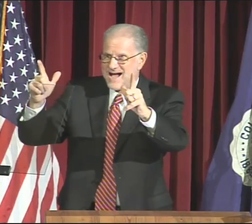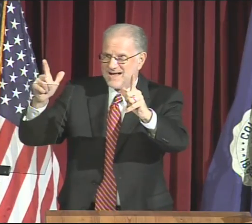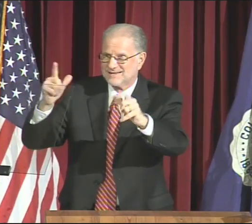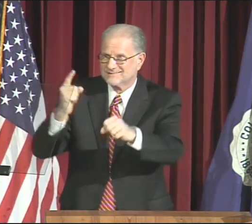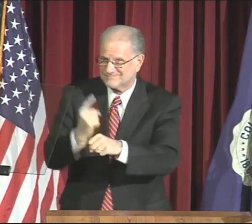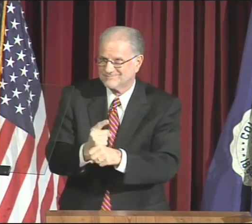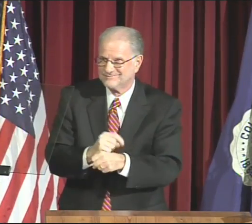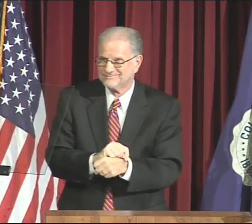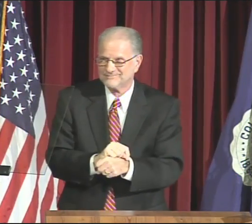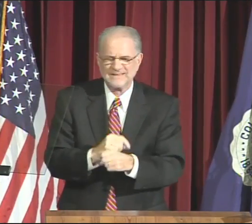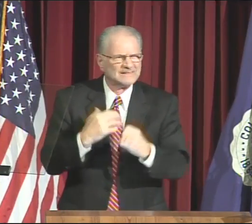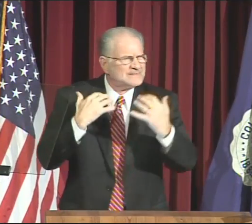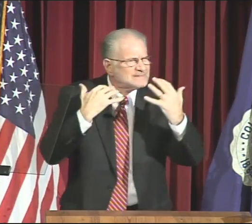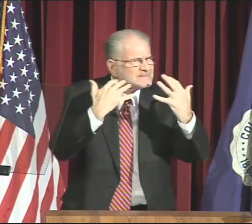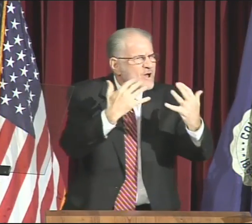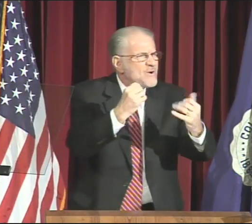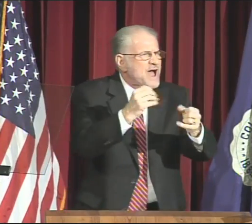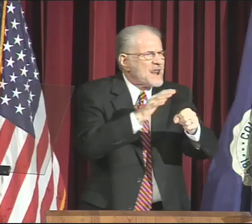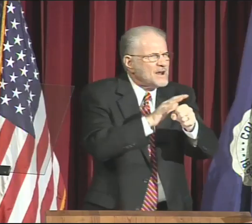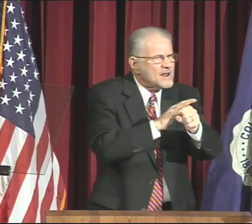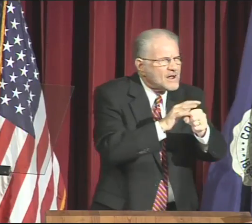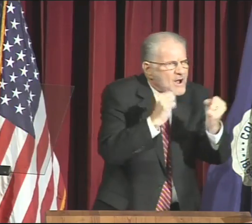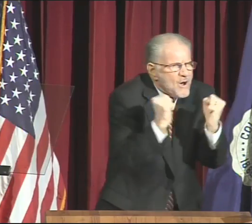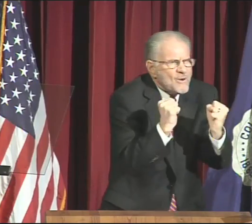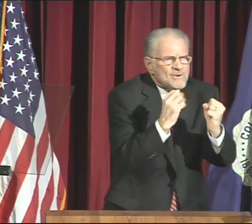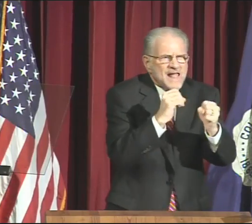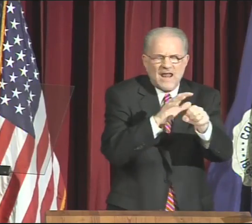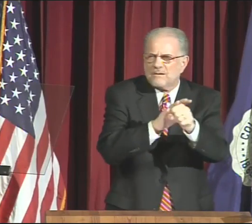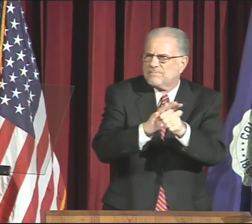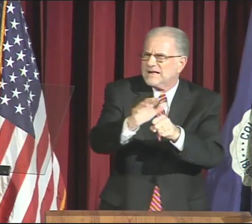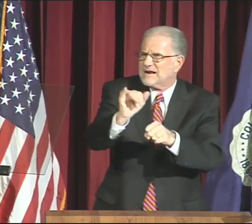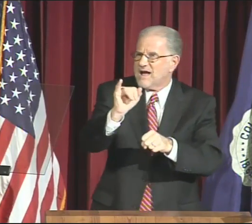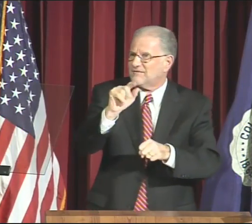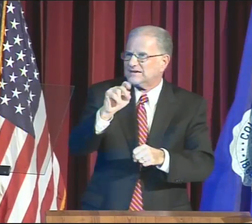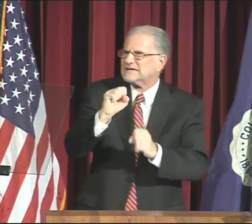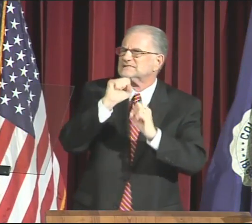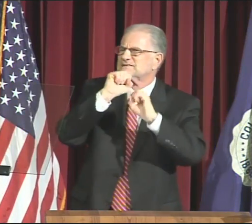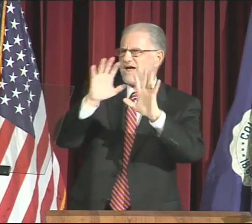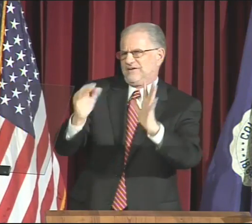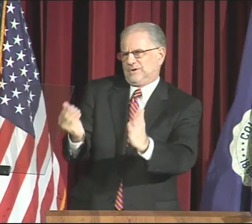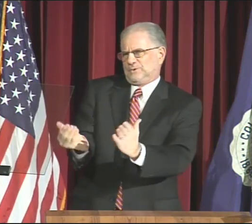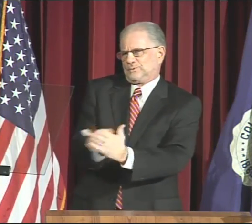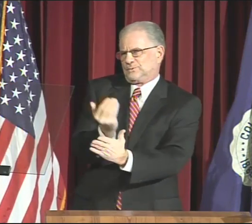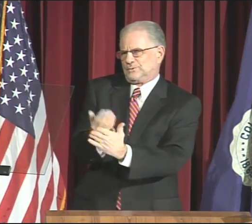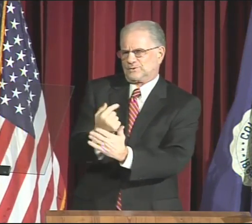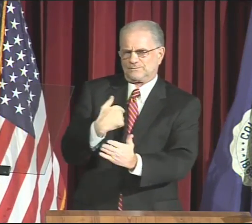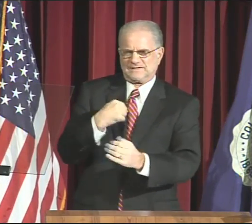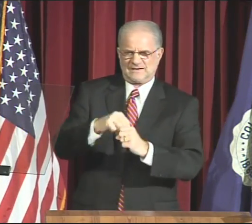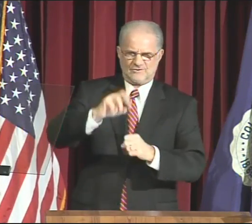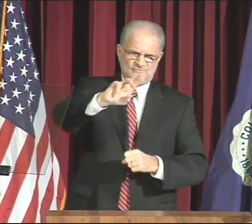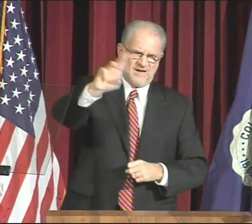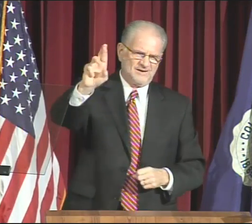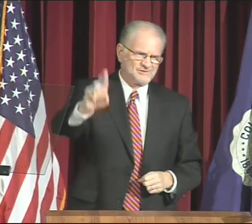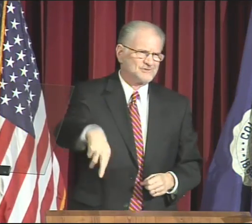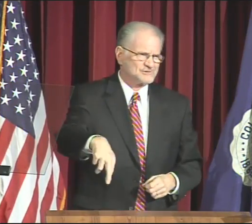you sure had a winter surprise. Snow and cold, and plenty of it!